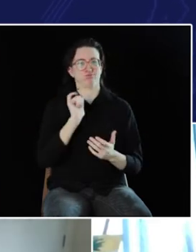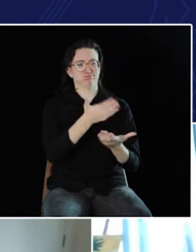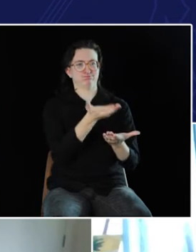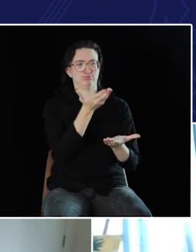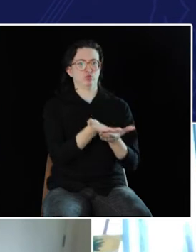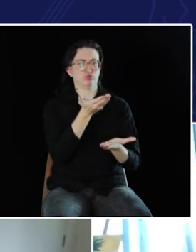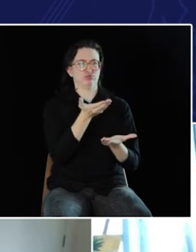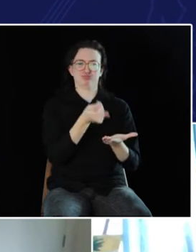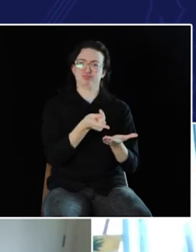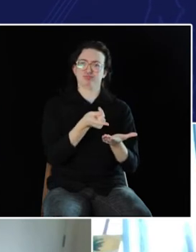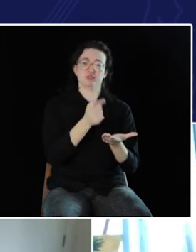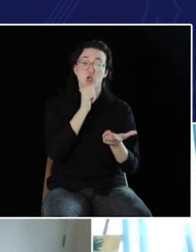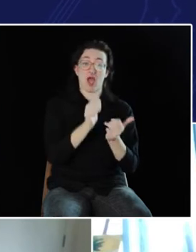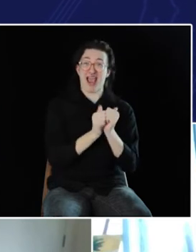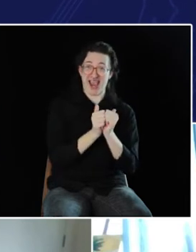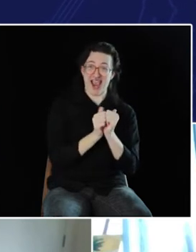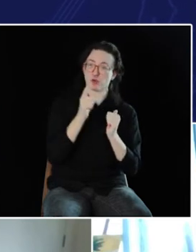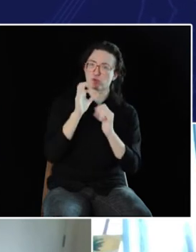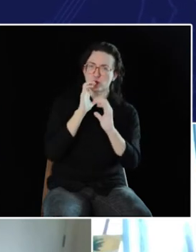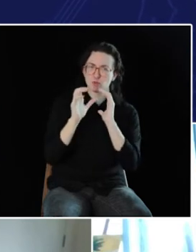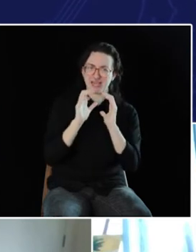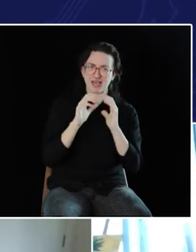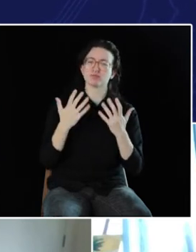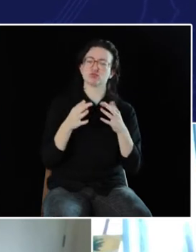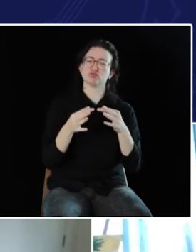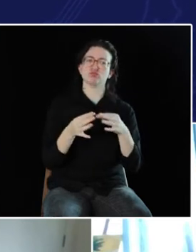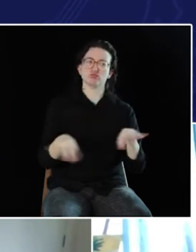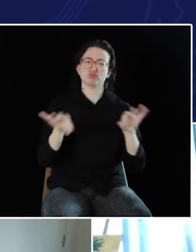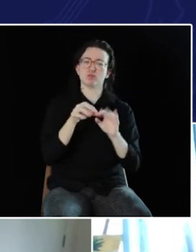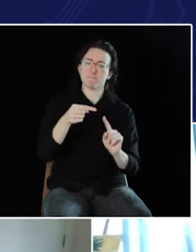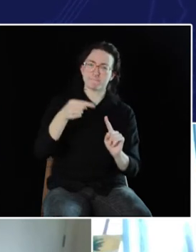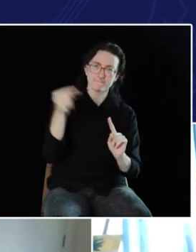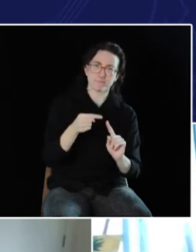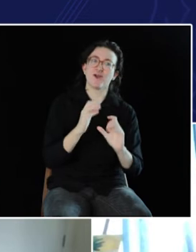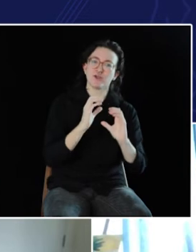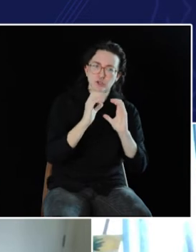And I think that goes to show that it's not really about how you